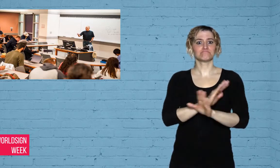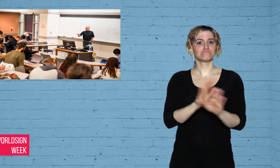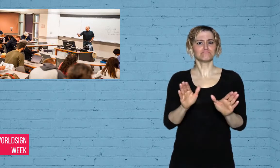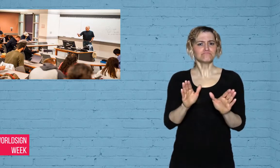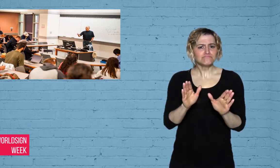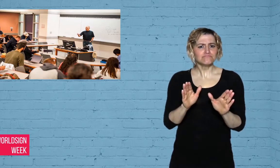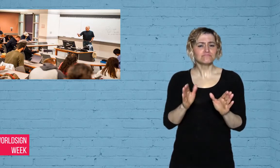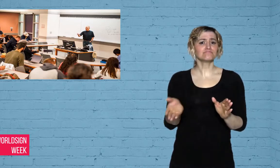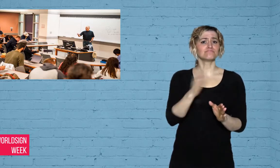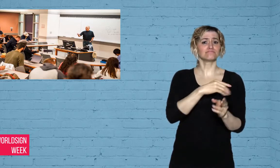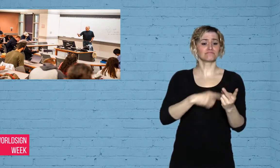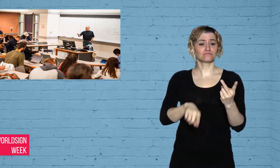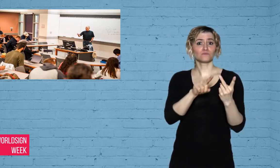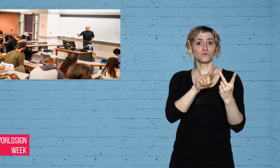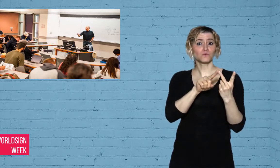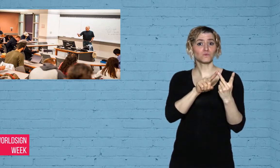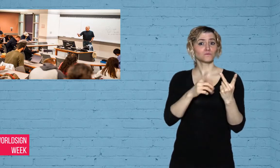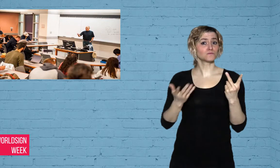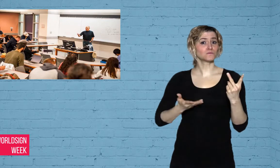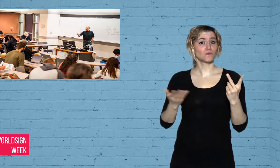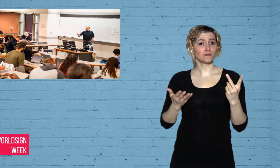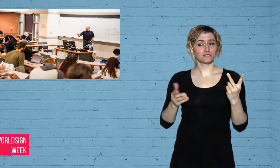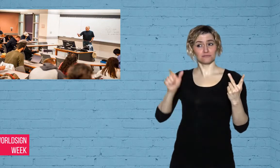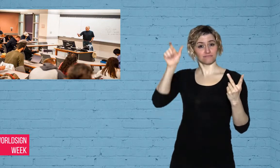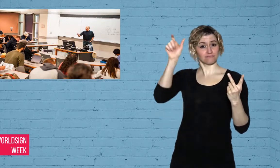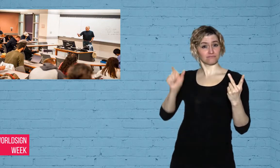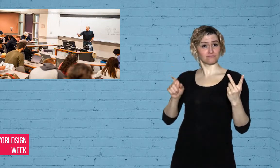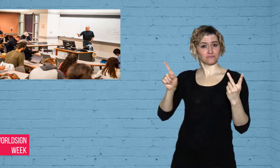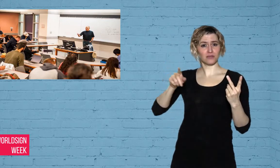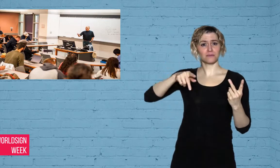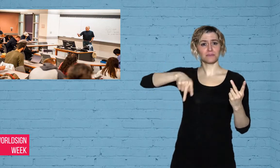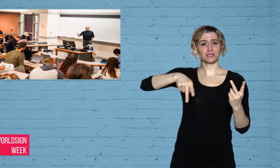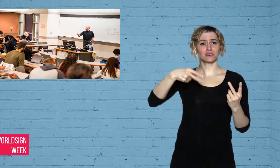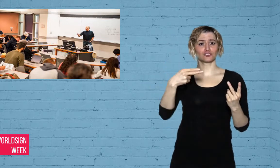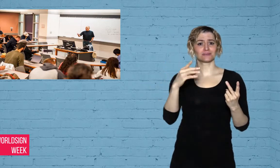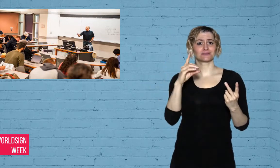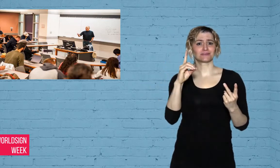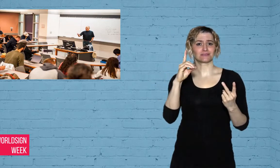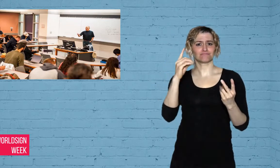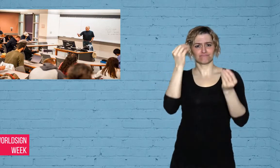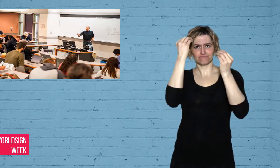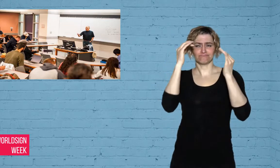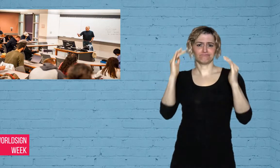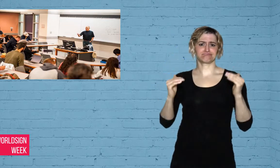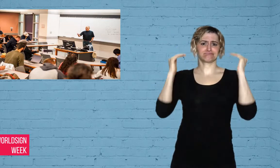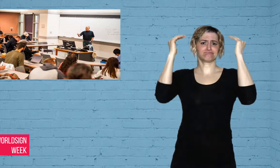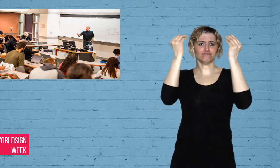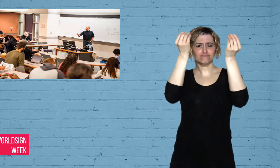denied ASL interpreters. The mother of